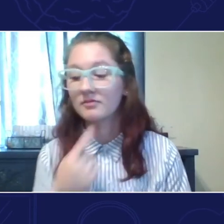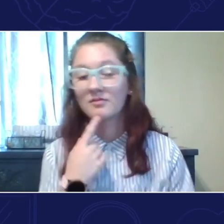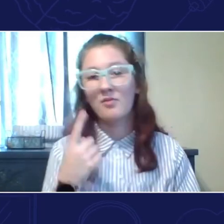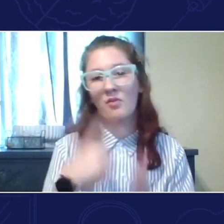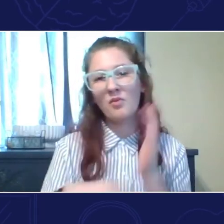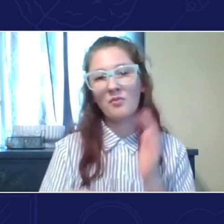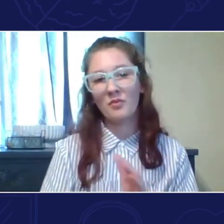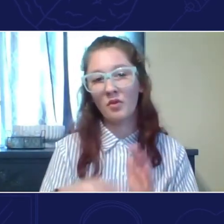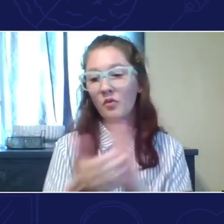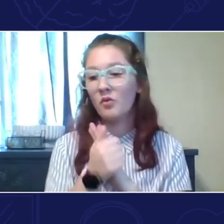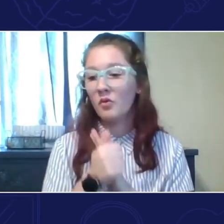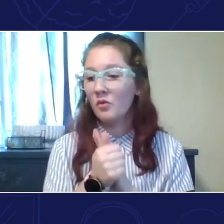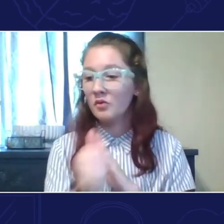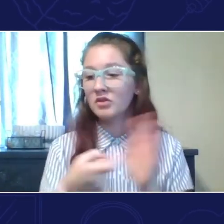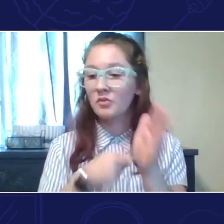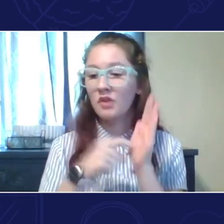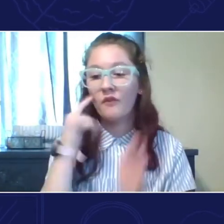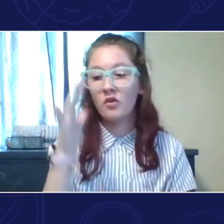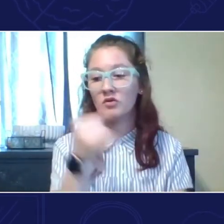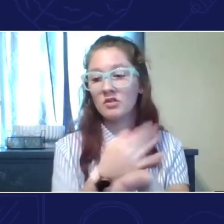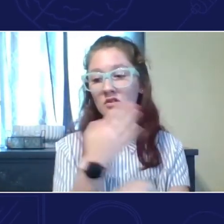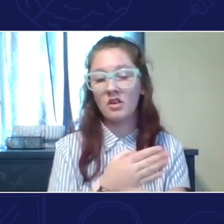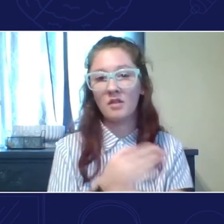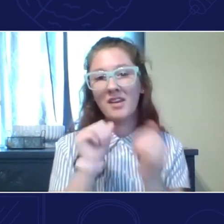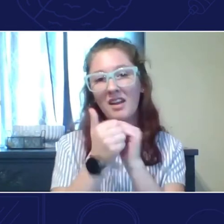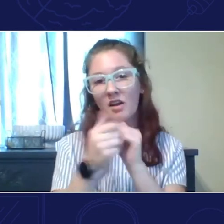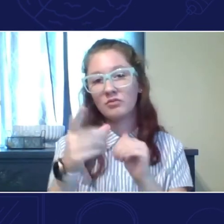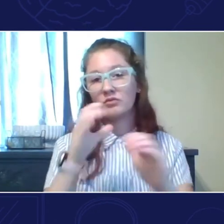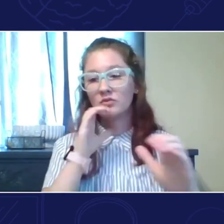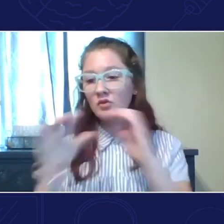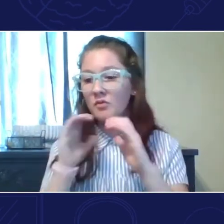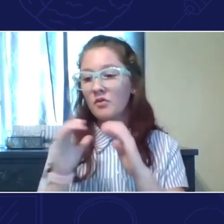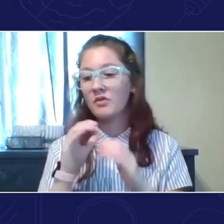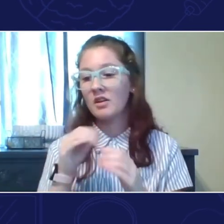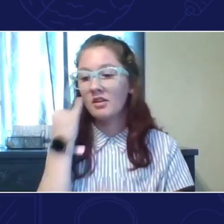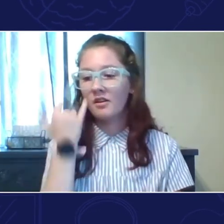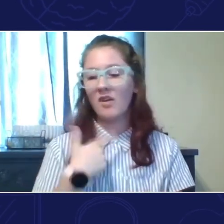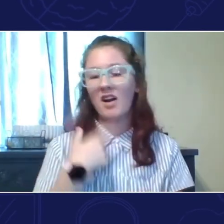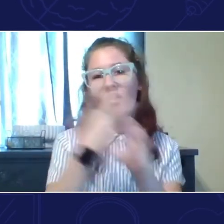What kind of skills are required for your job, and how do you communicate when you